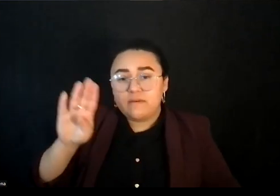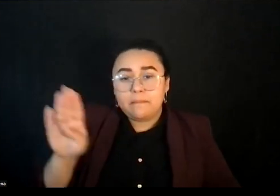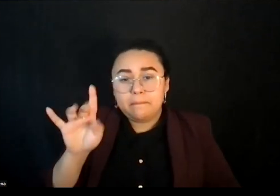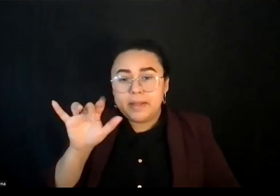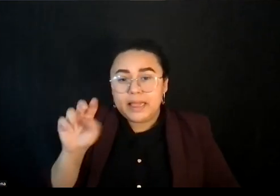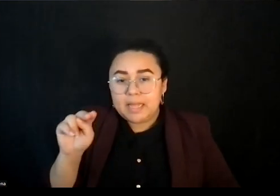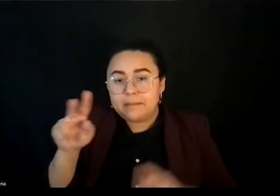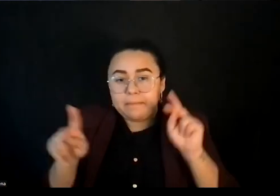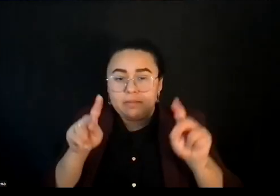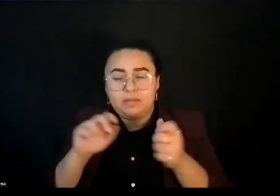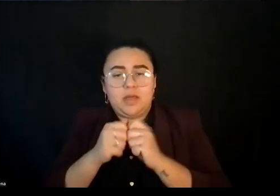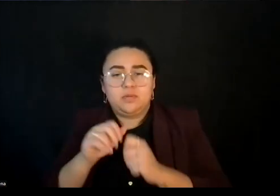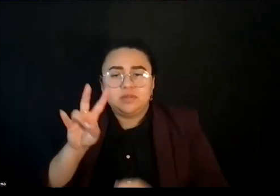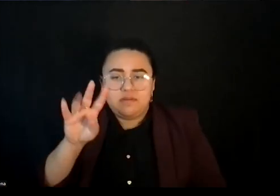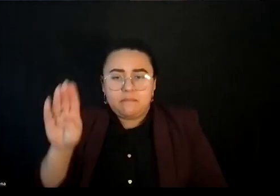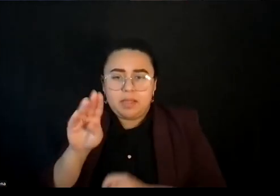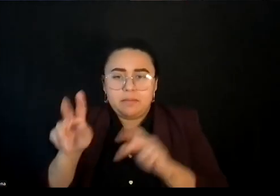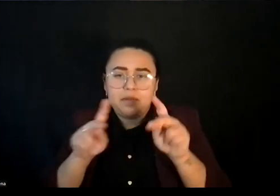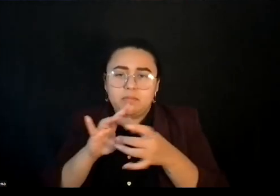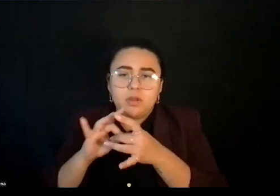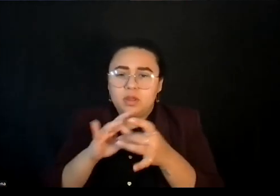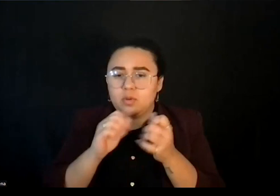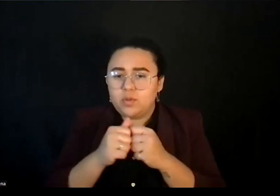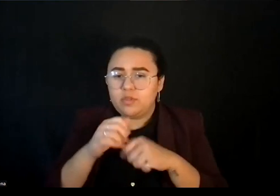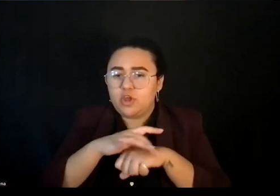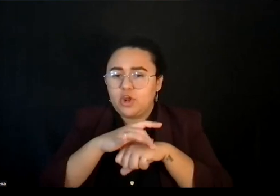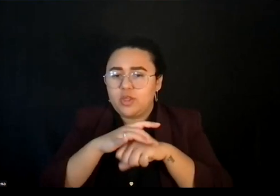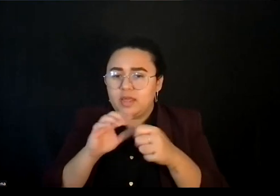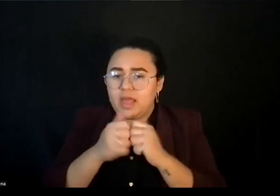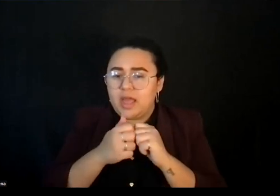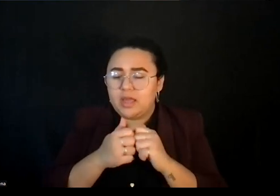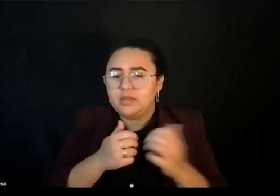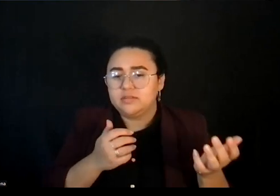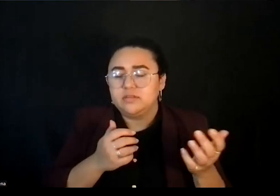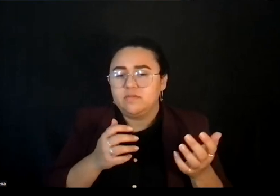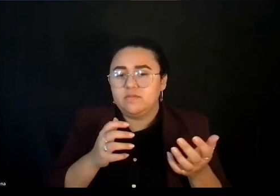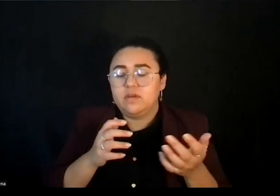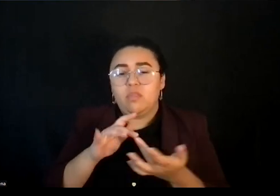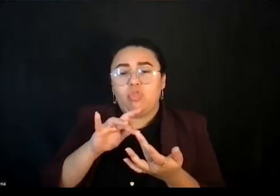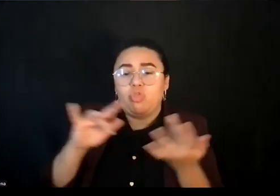And in some ways we can say when we get out of harmony, earth exact the cost on us.